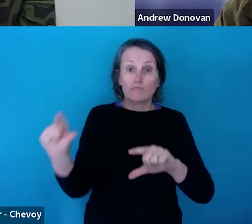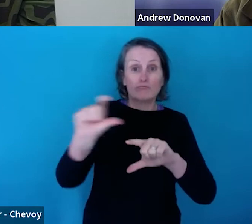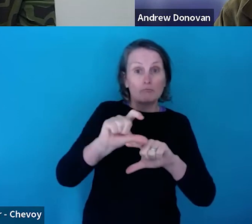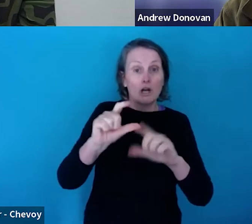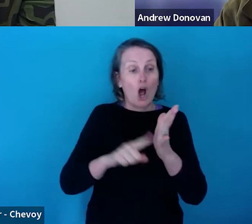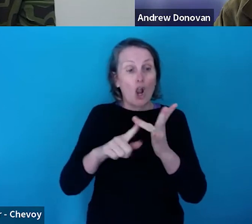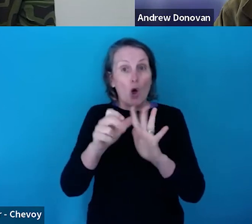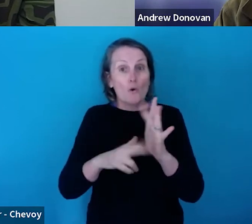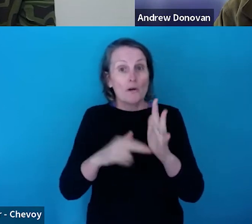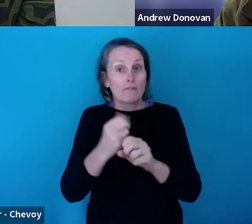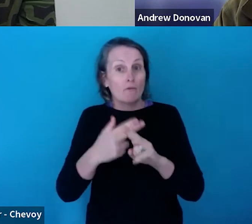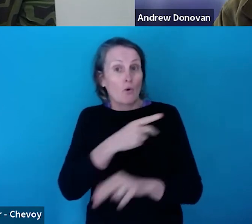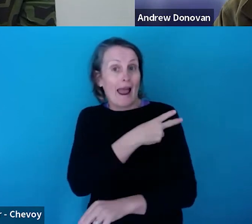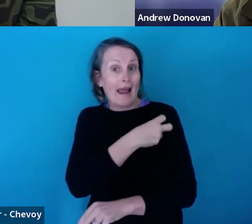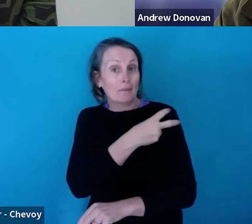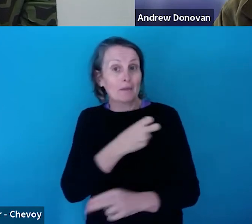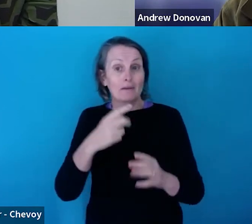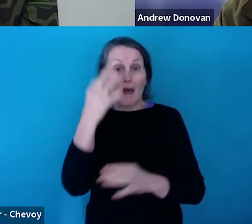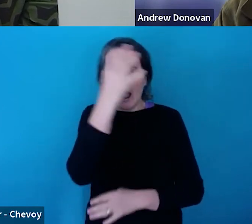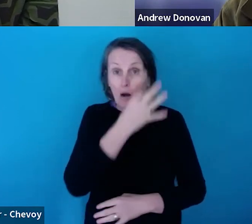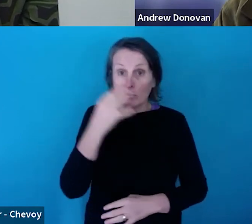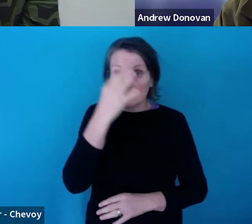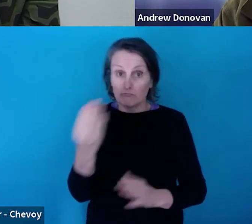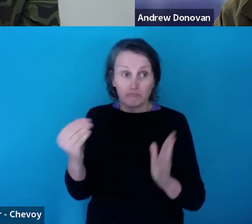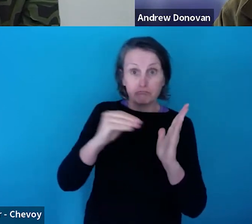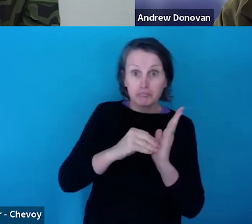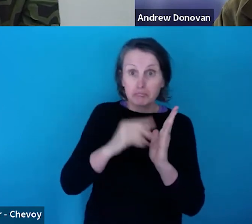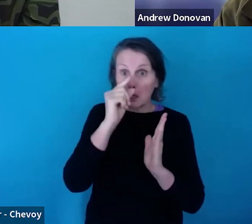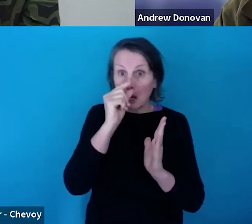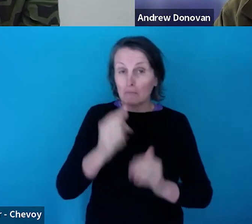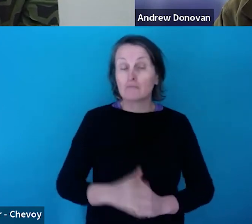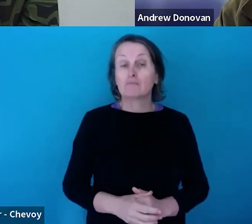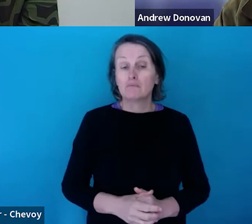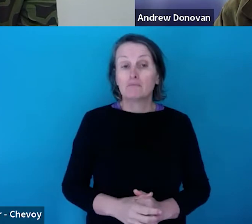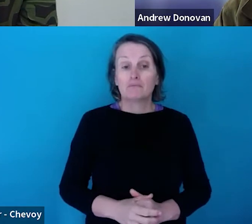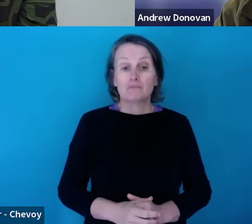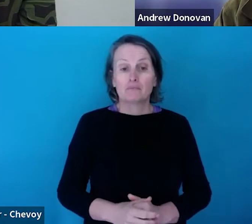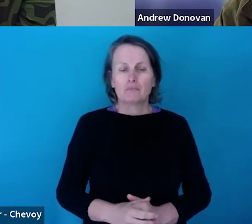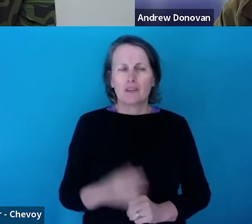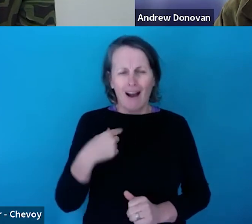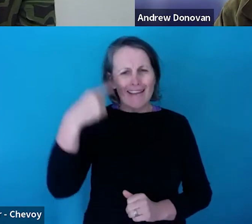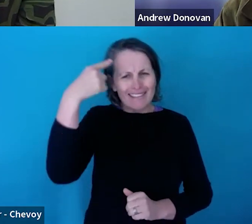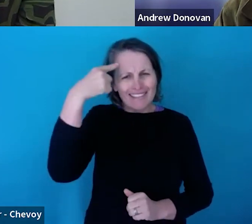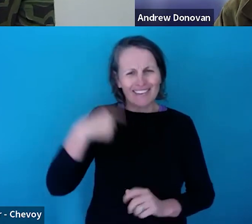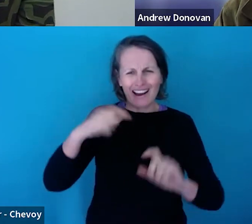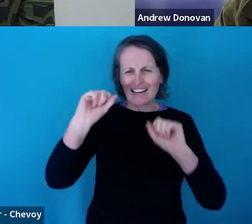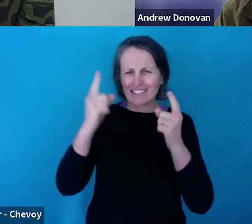be added to the budget?" I think I get that question. It's about - it's a